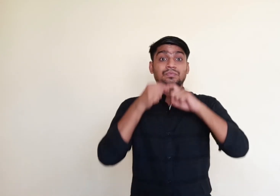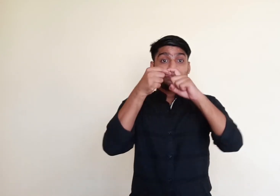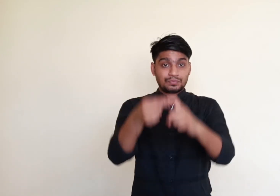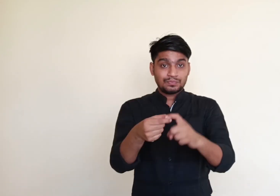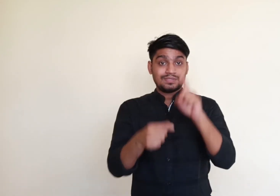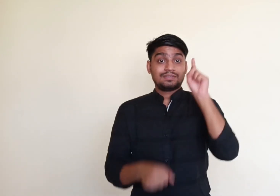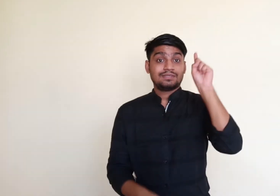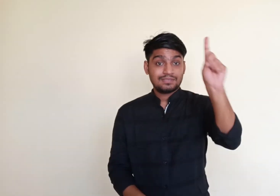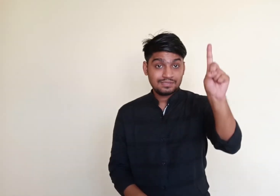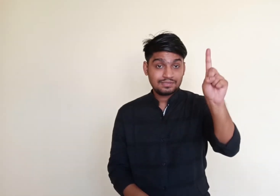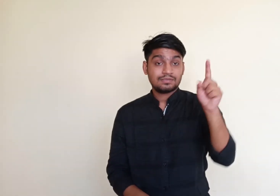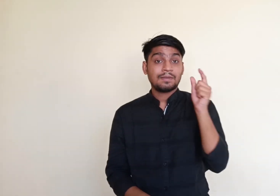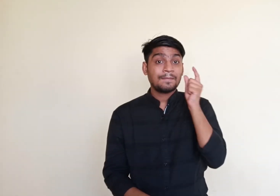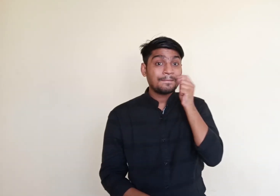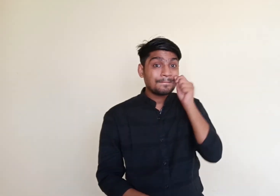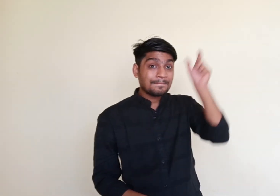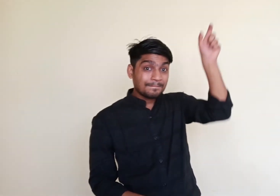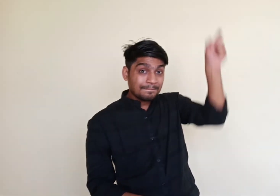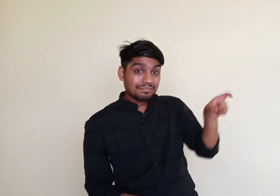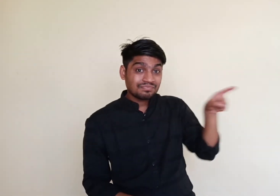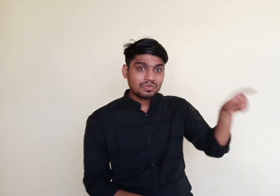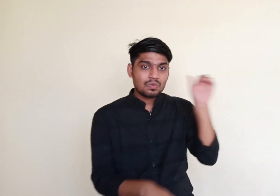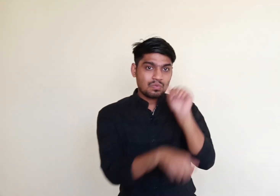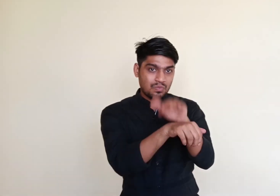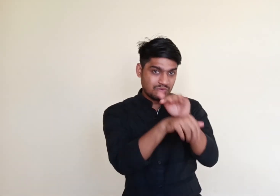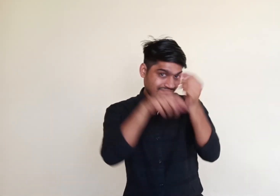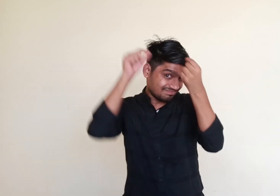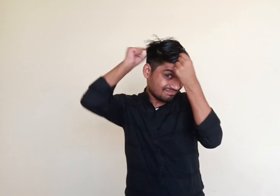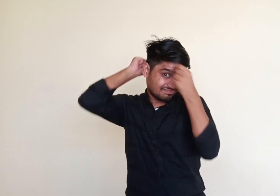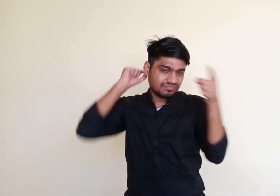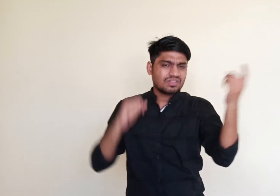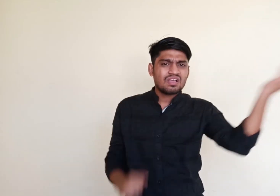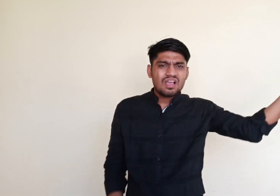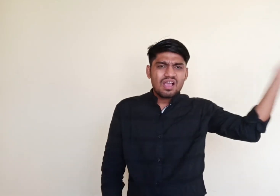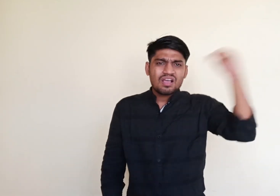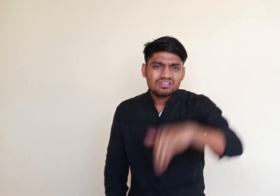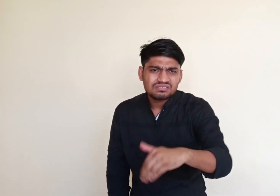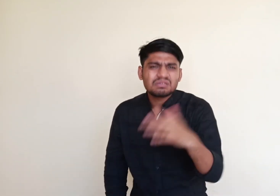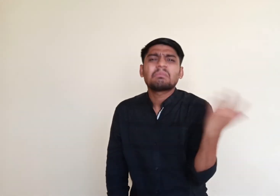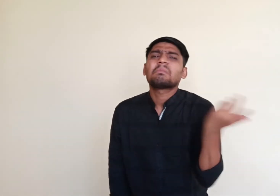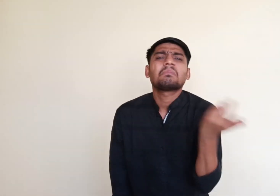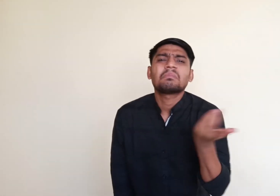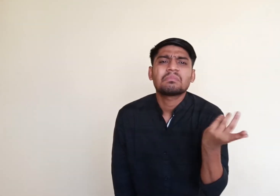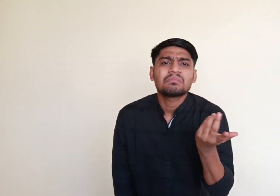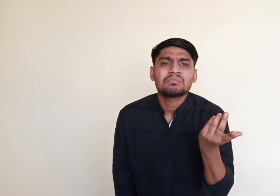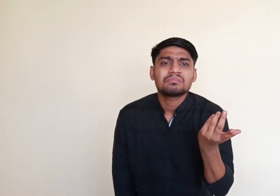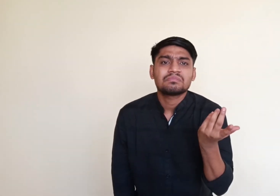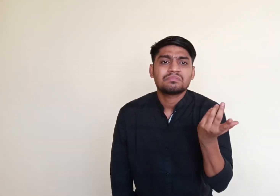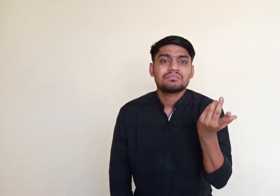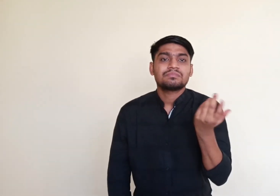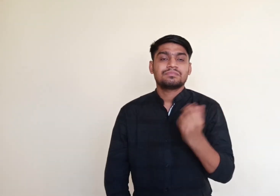Q1. Why did the postman come?